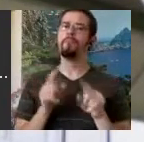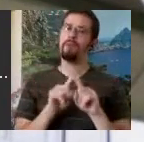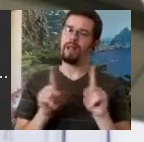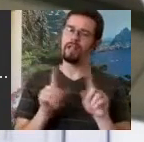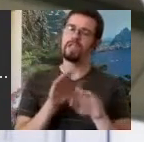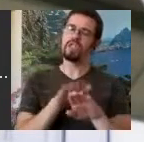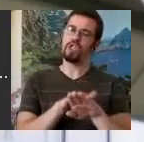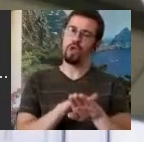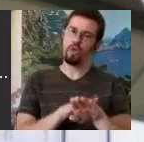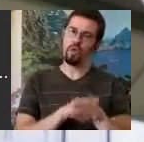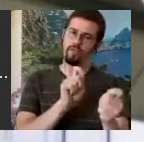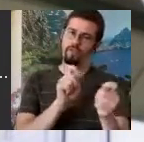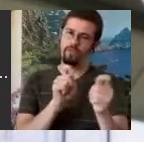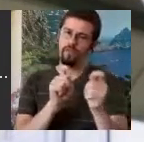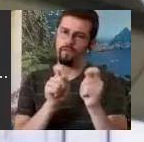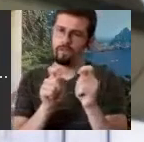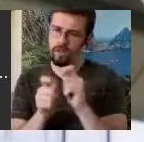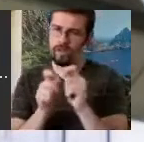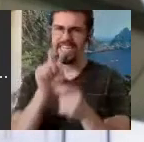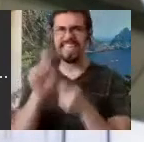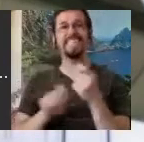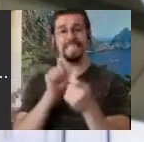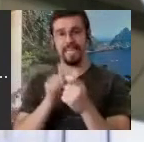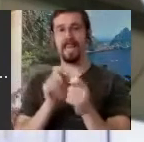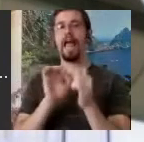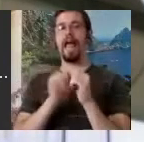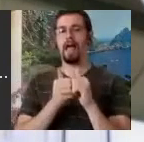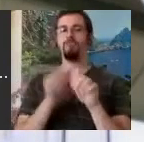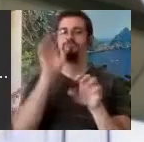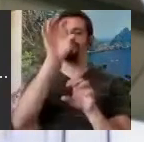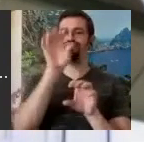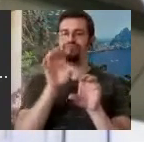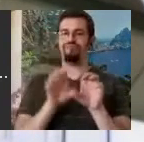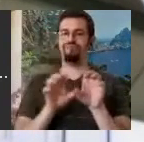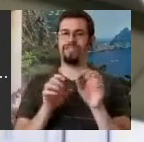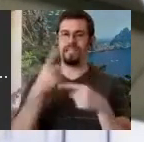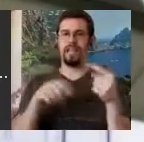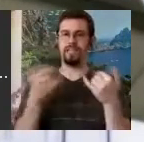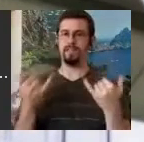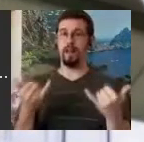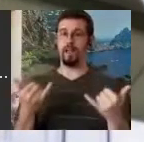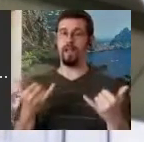the way we stack today. But I can give, I mean, we have a video on my Presentation